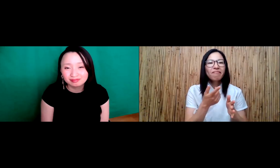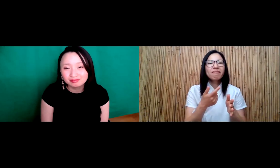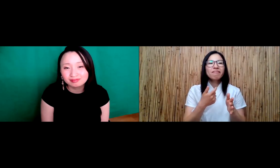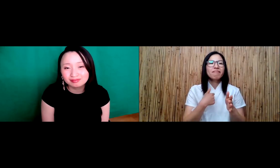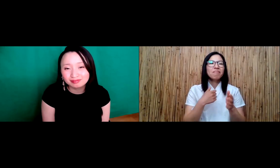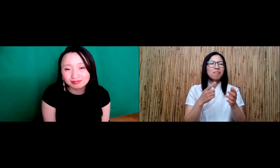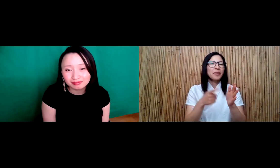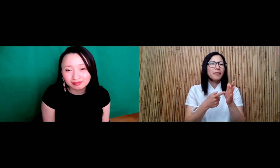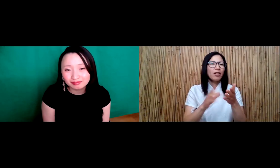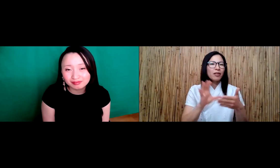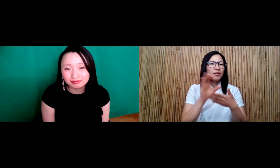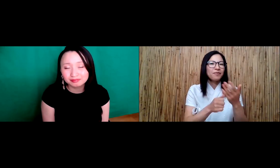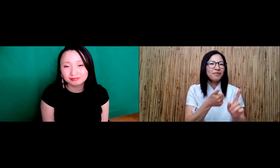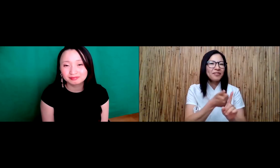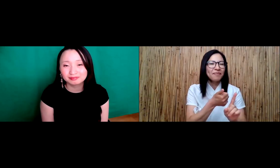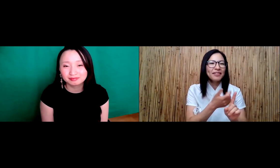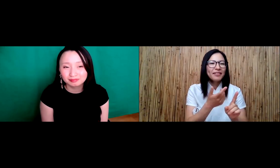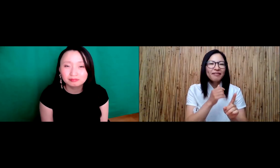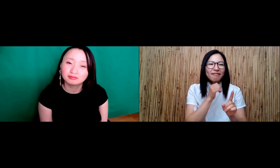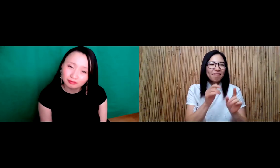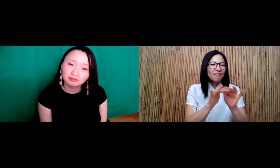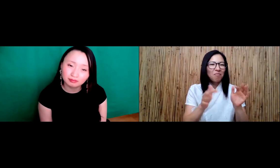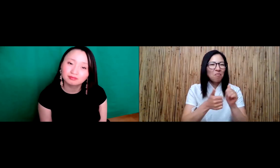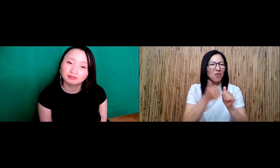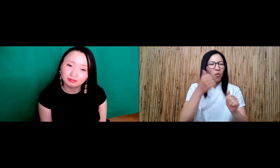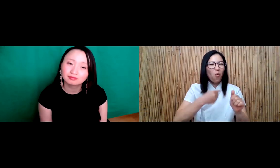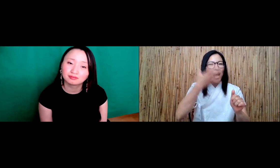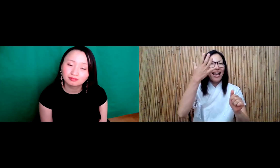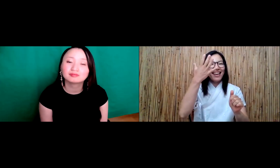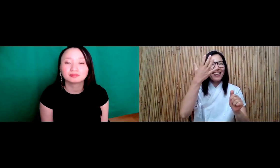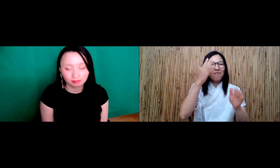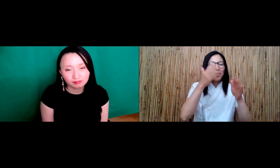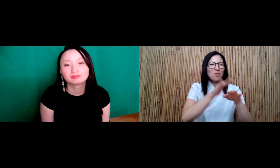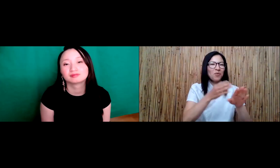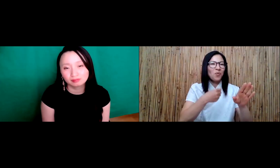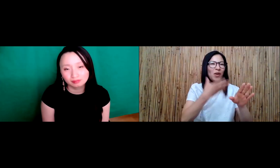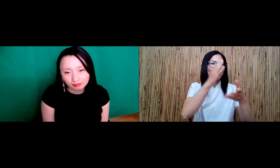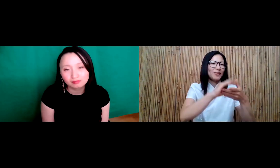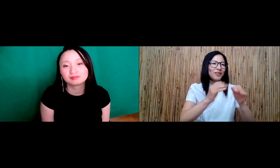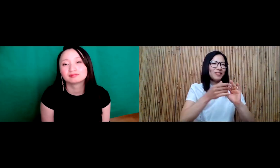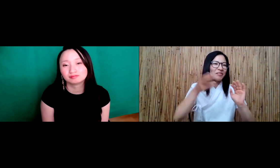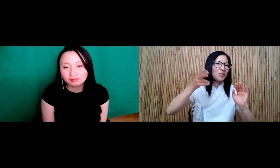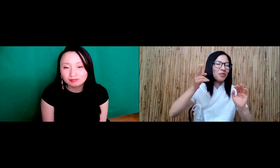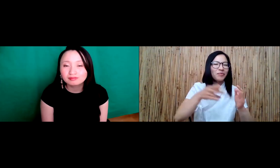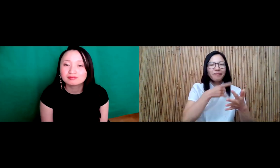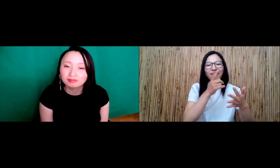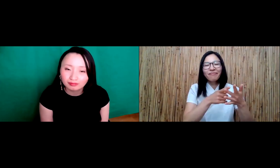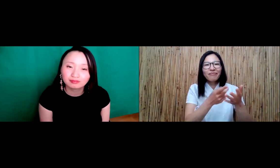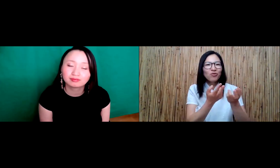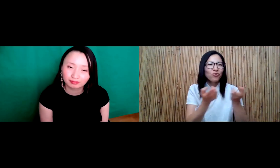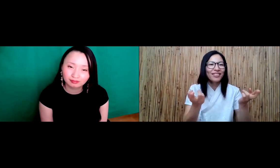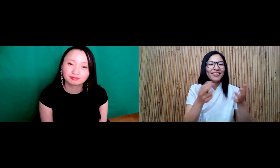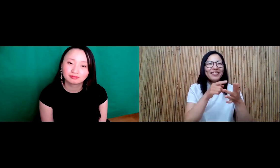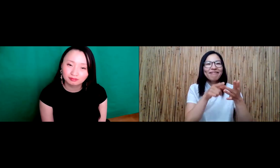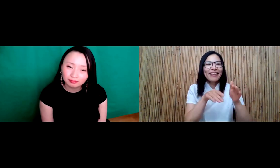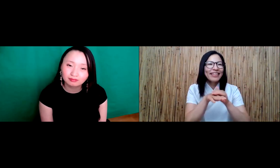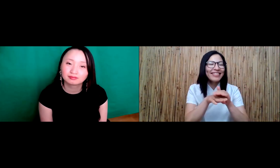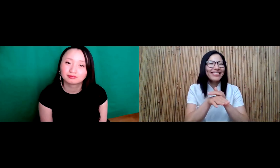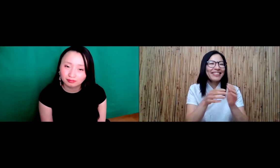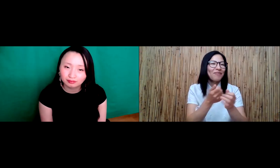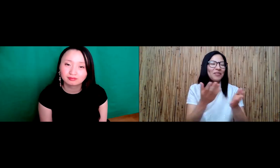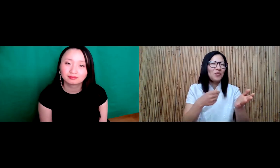And as I said I'm an educator. And I really, you know, there's a lot of resources